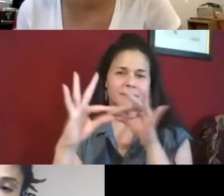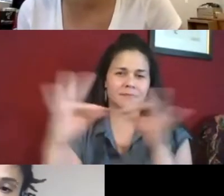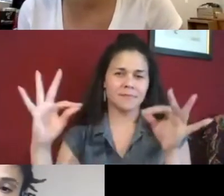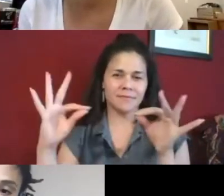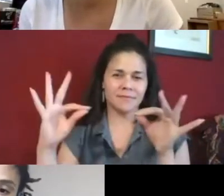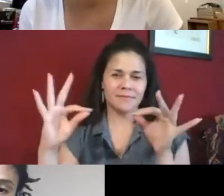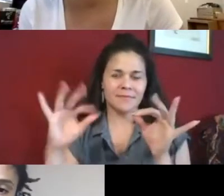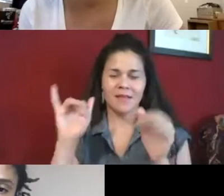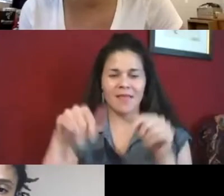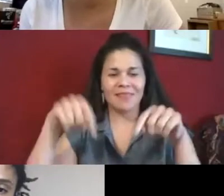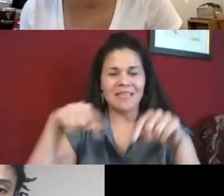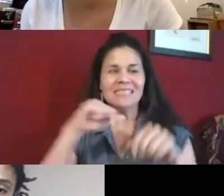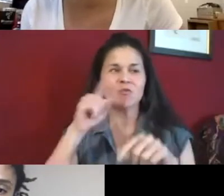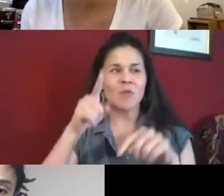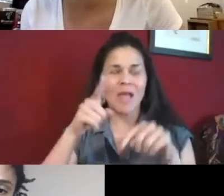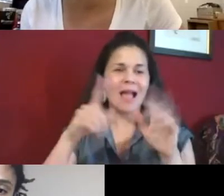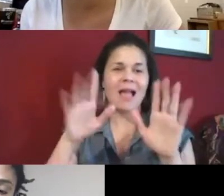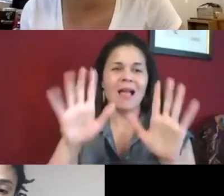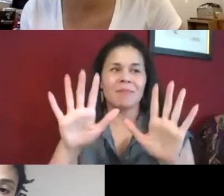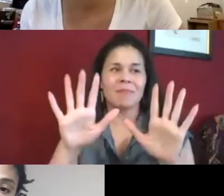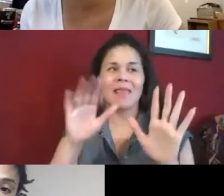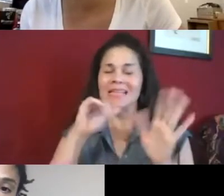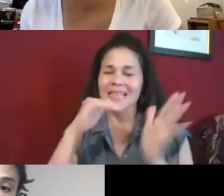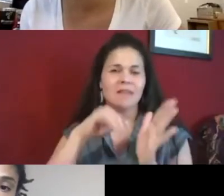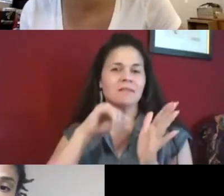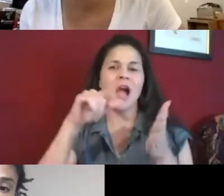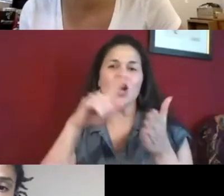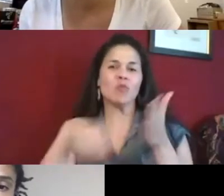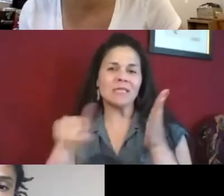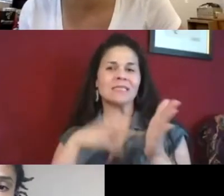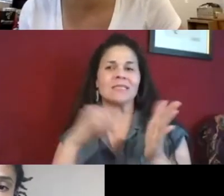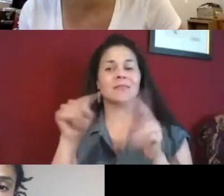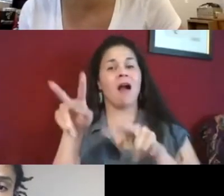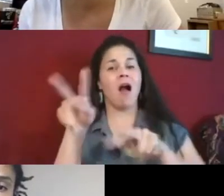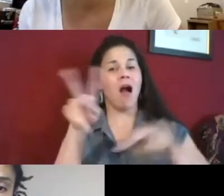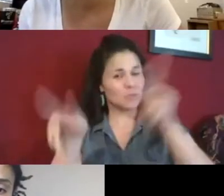besides what Jerron was just saying. Again, this